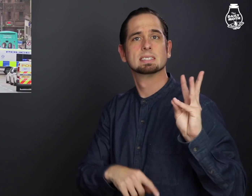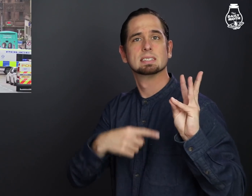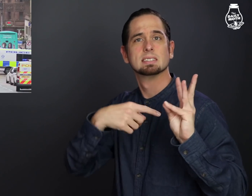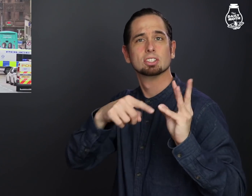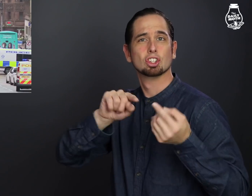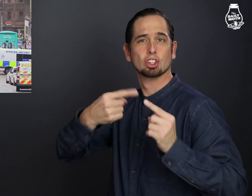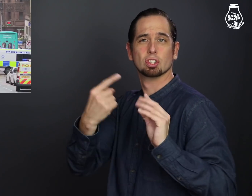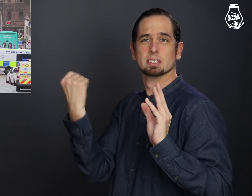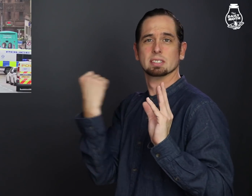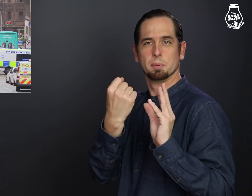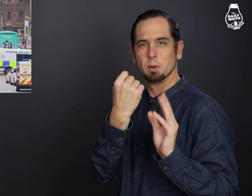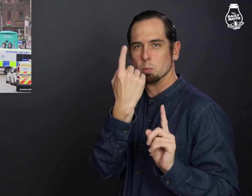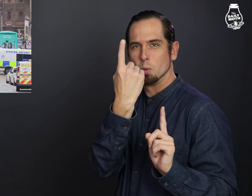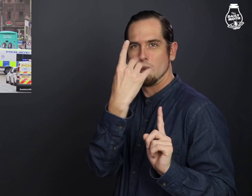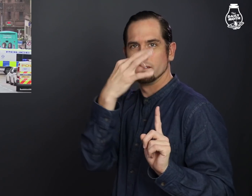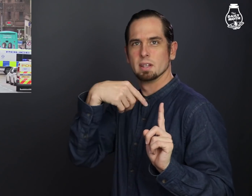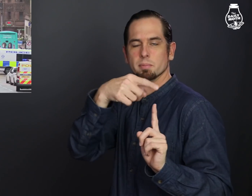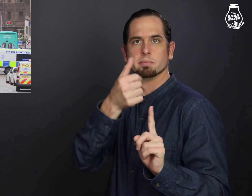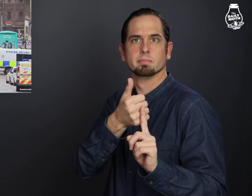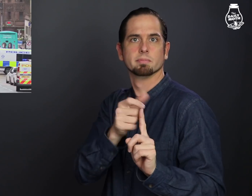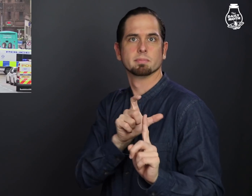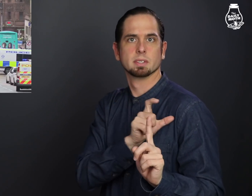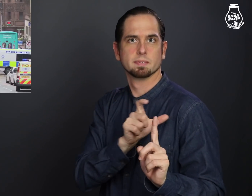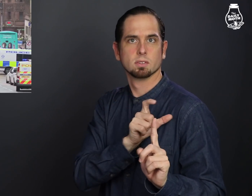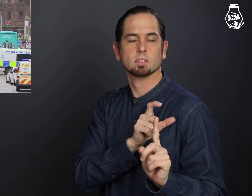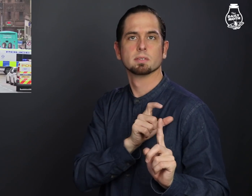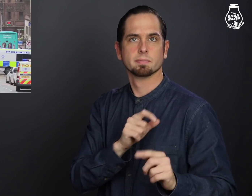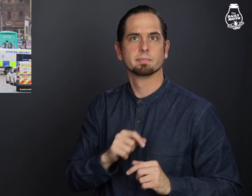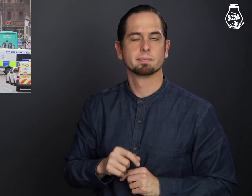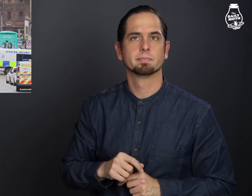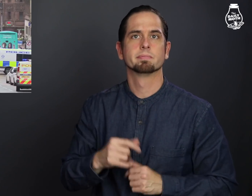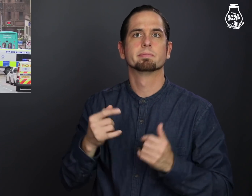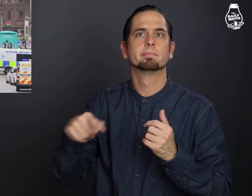One of the six injured is a police officer.